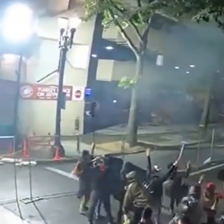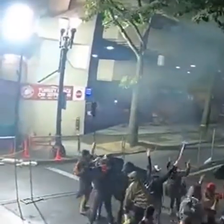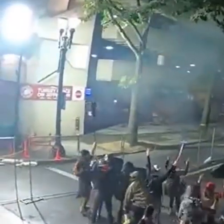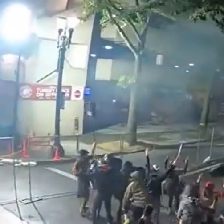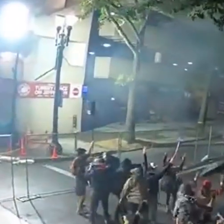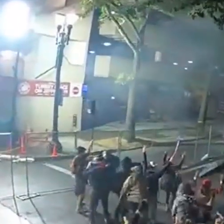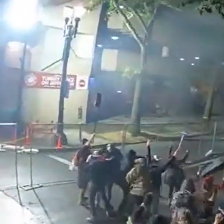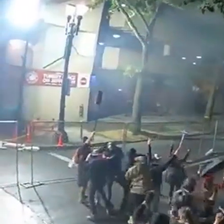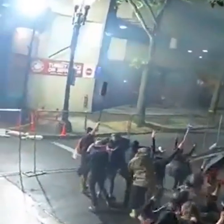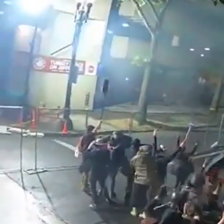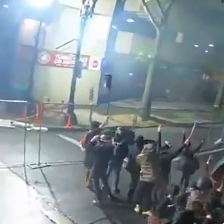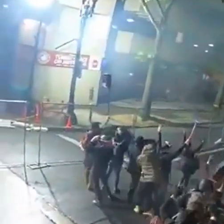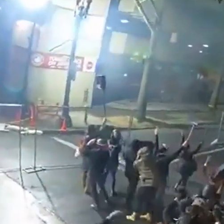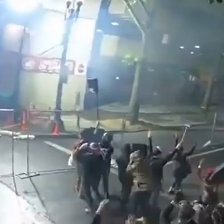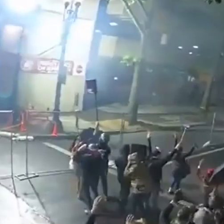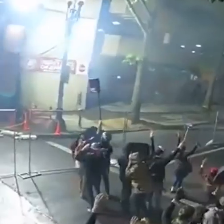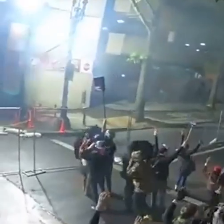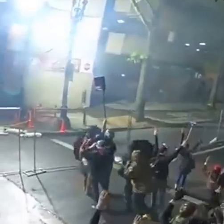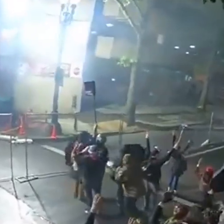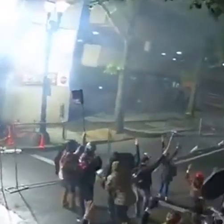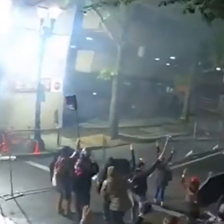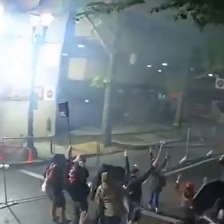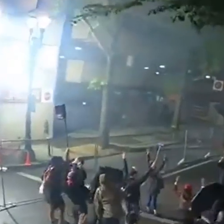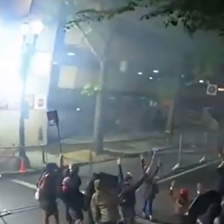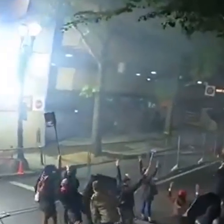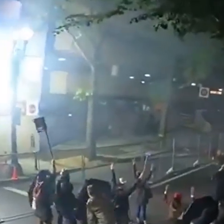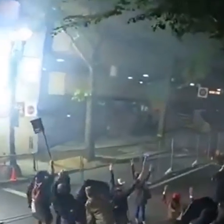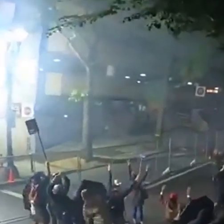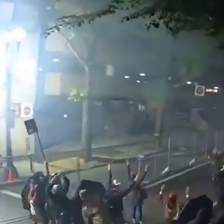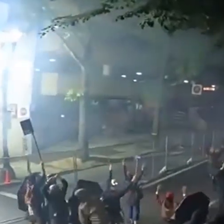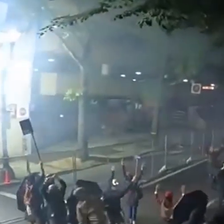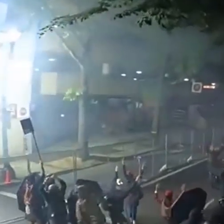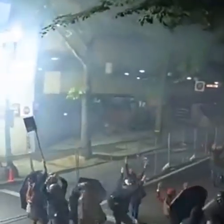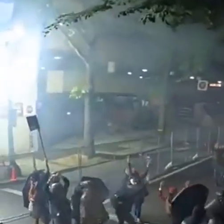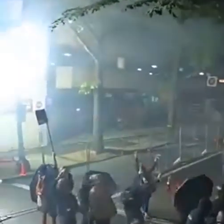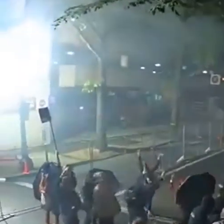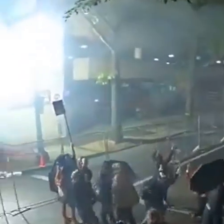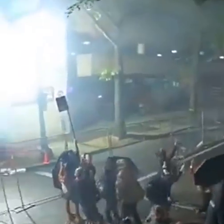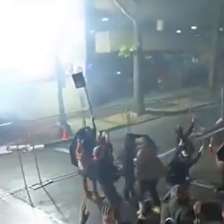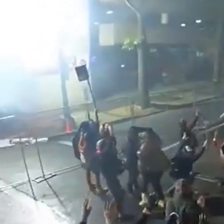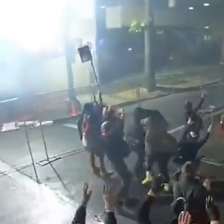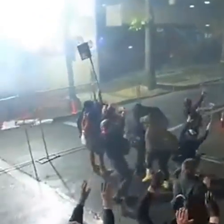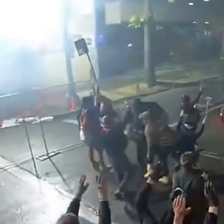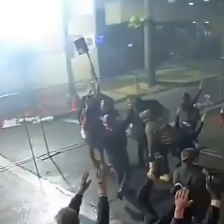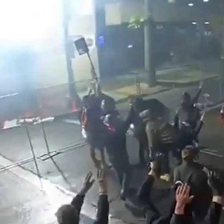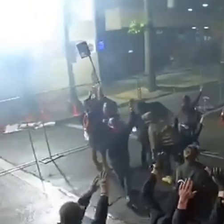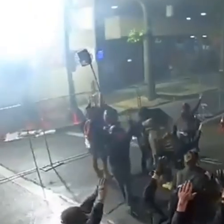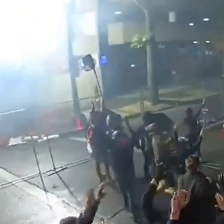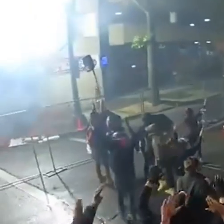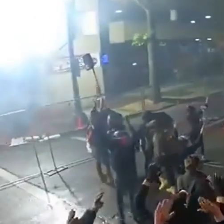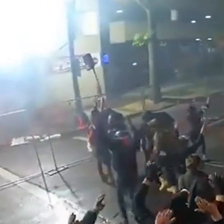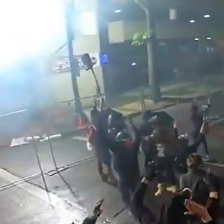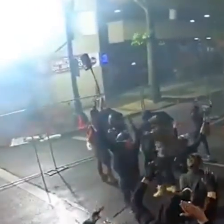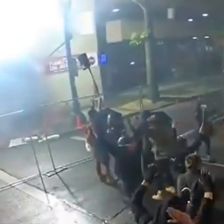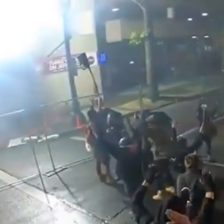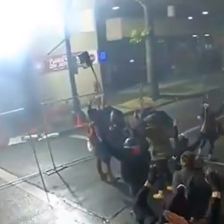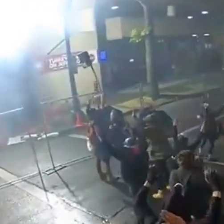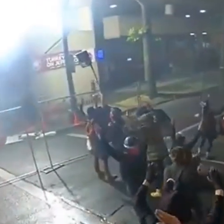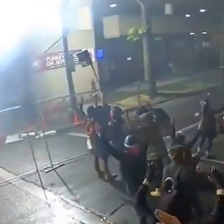tactics in action right there and then the objective as the police start moving in to try and get these people to stand there in the way